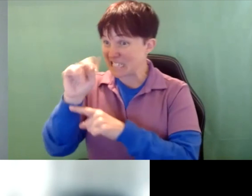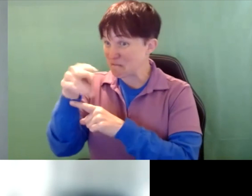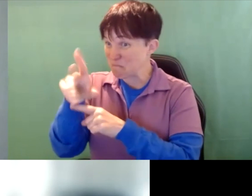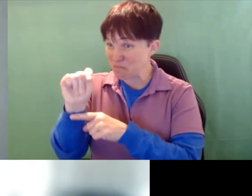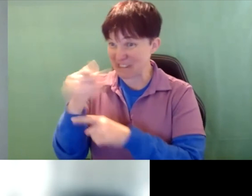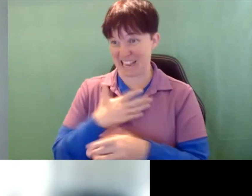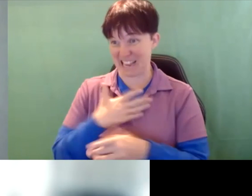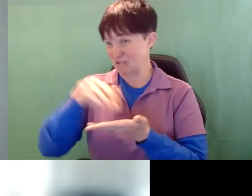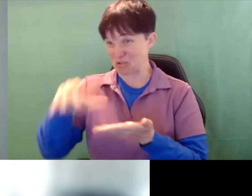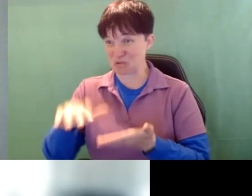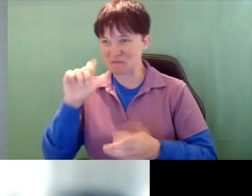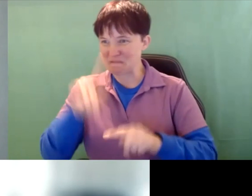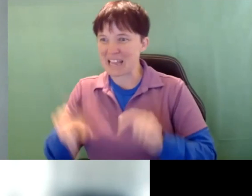the voices on those.